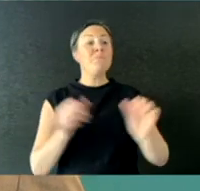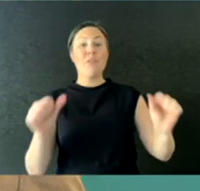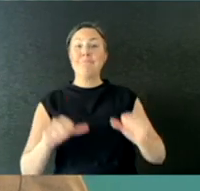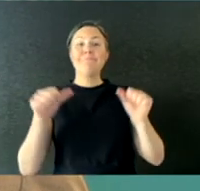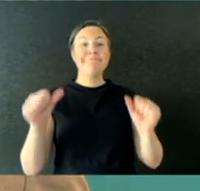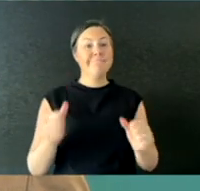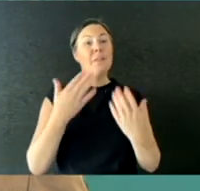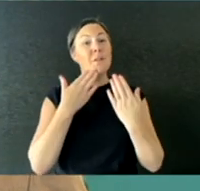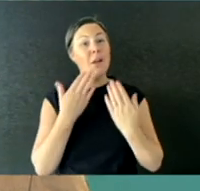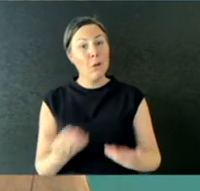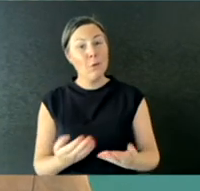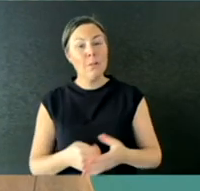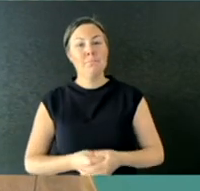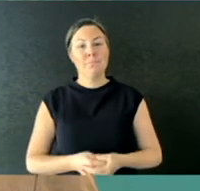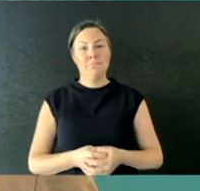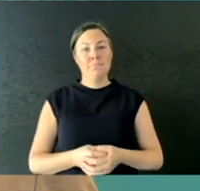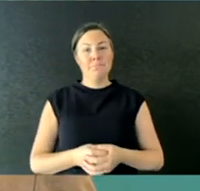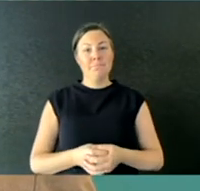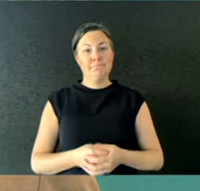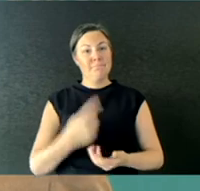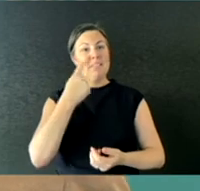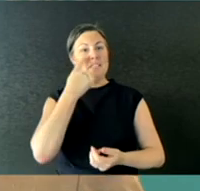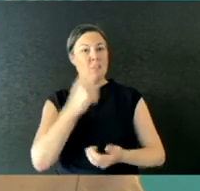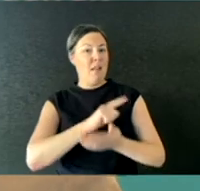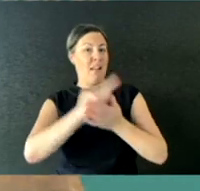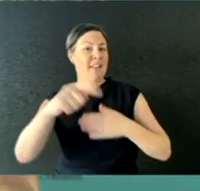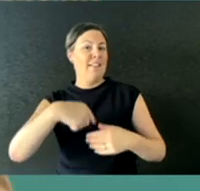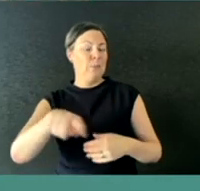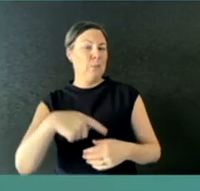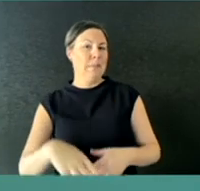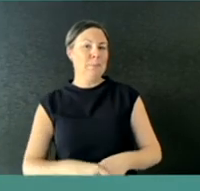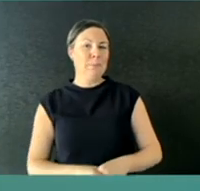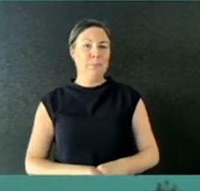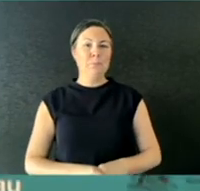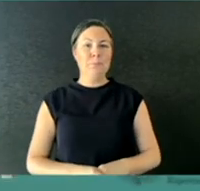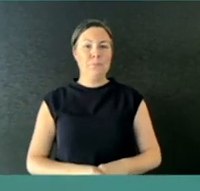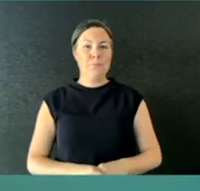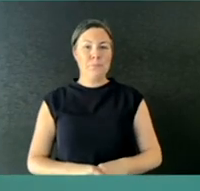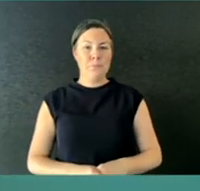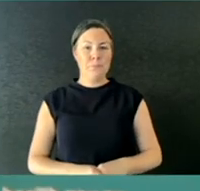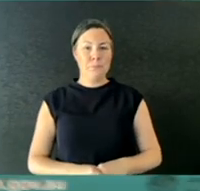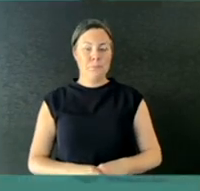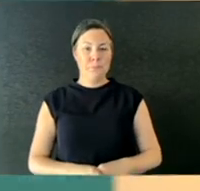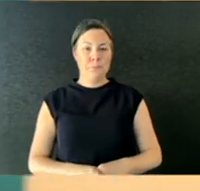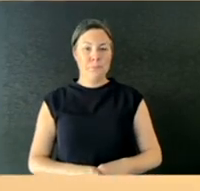Well, thank you very much, and we'll look forward to updating you later on in the week. Thank you.